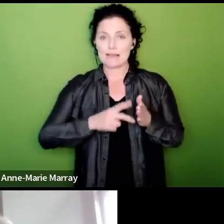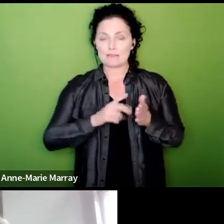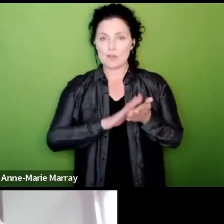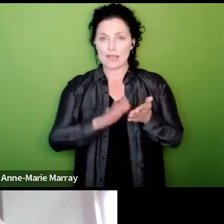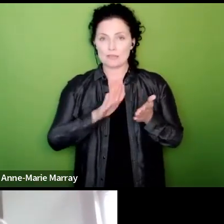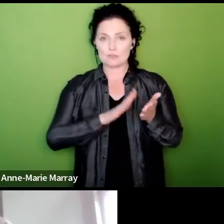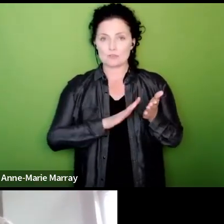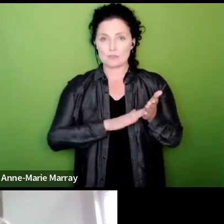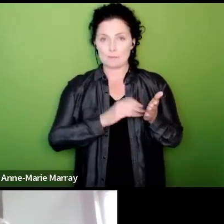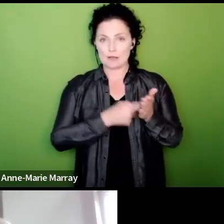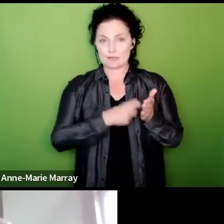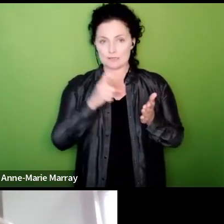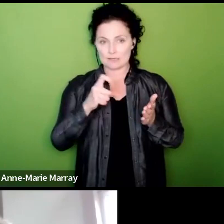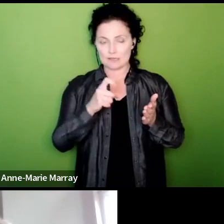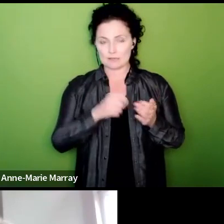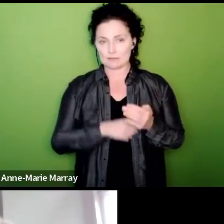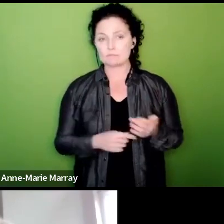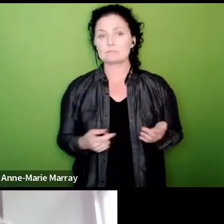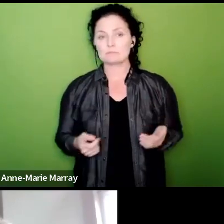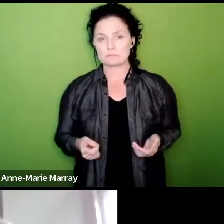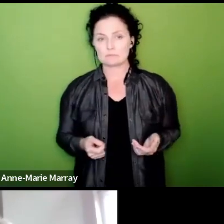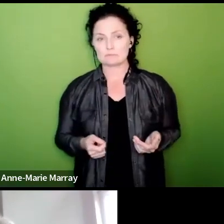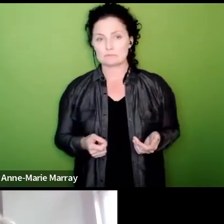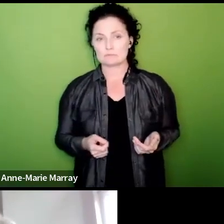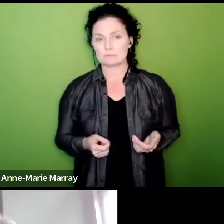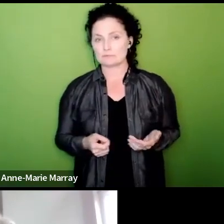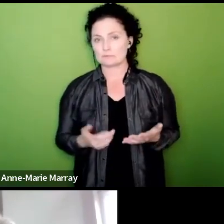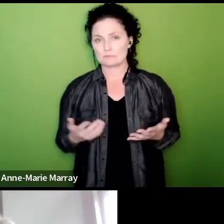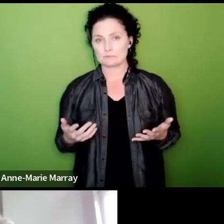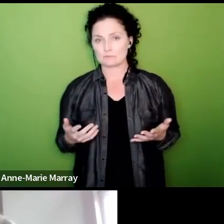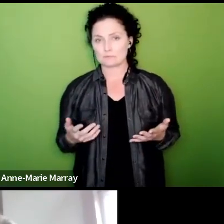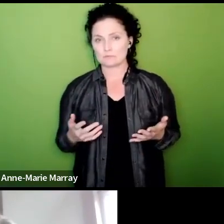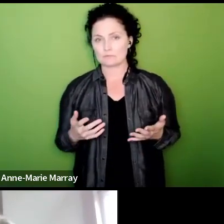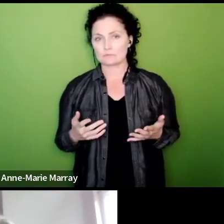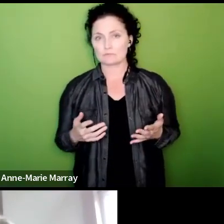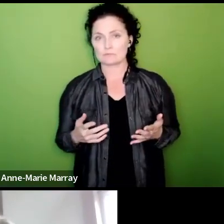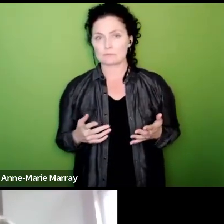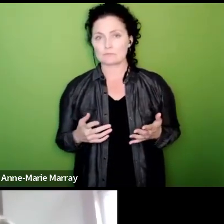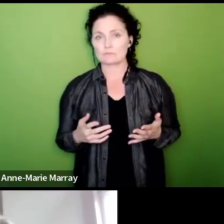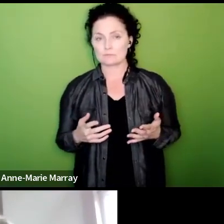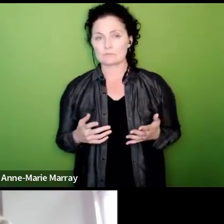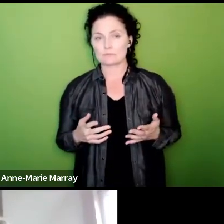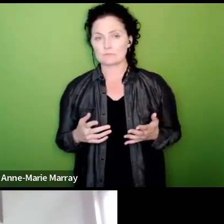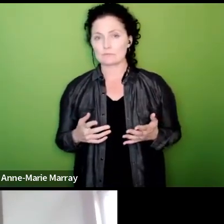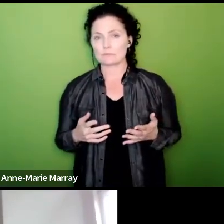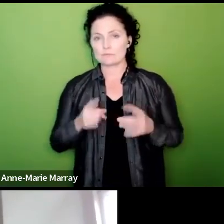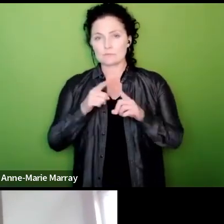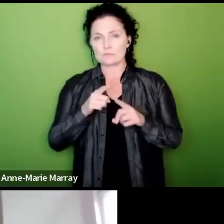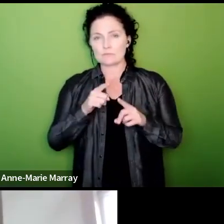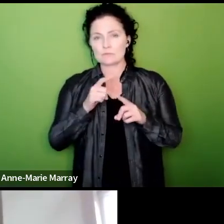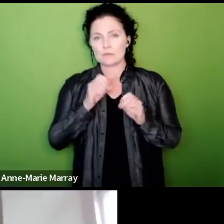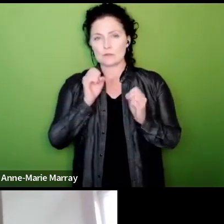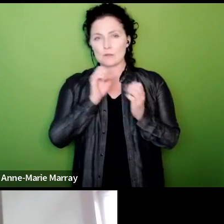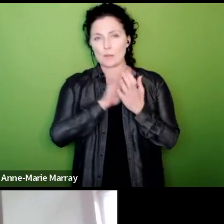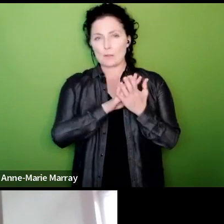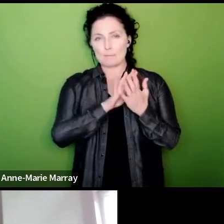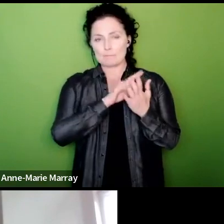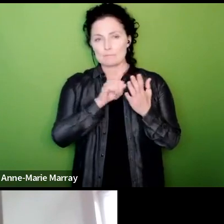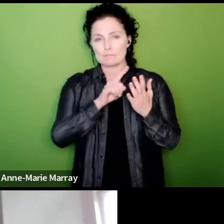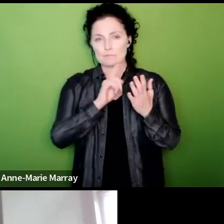um yeah so Jas Turner his post probably you know encapsulates a lot of it so disappointed at our